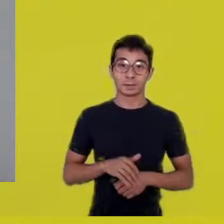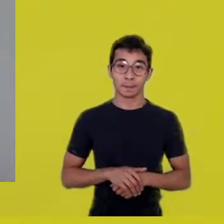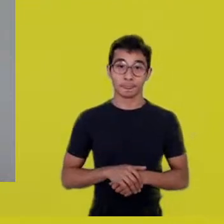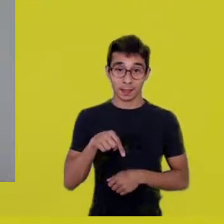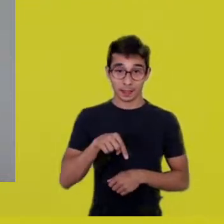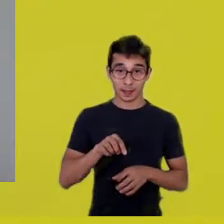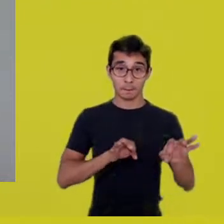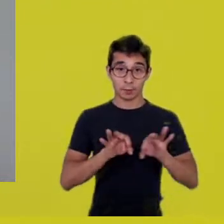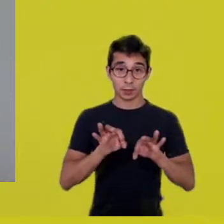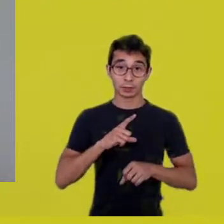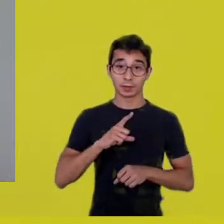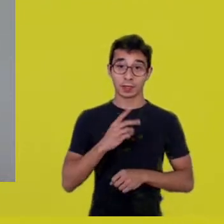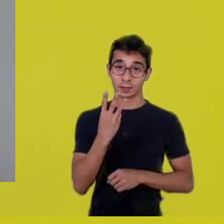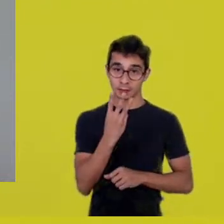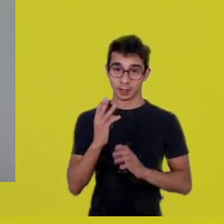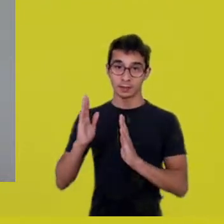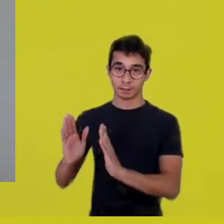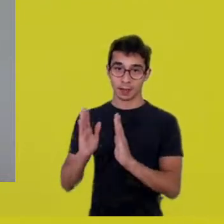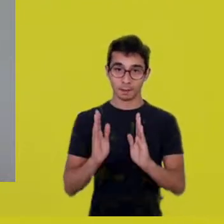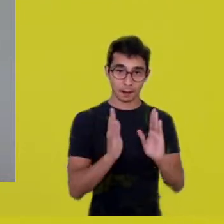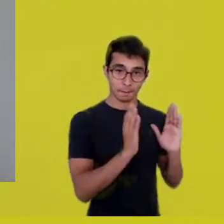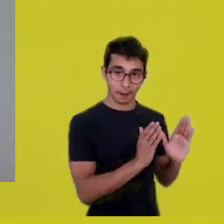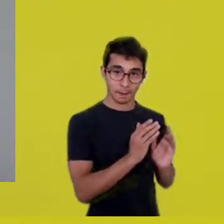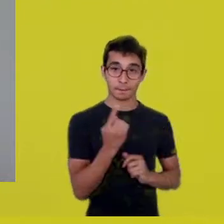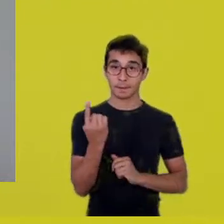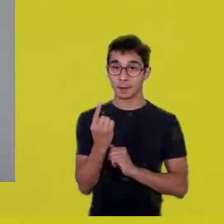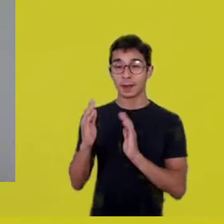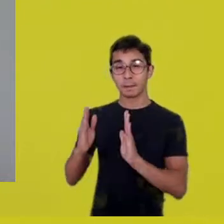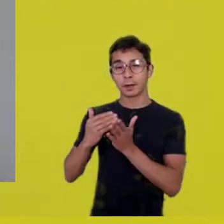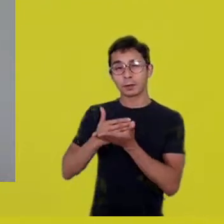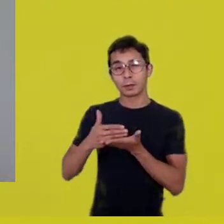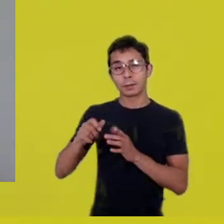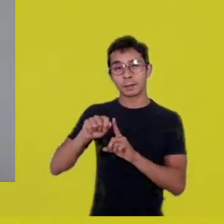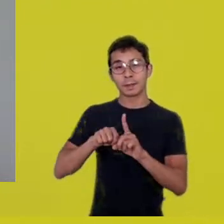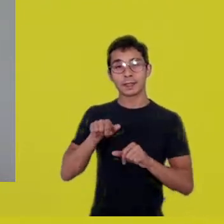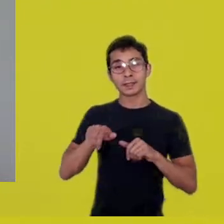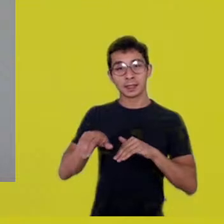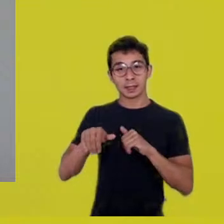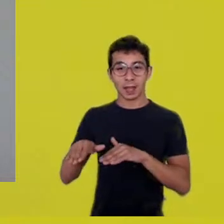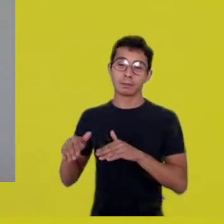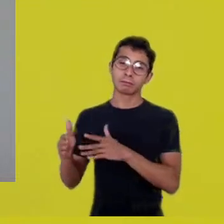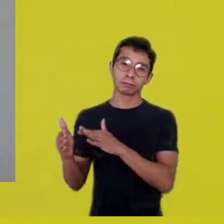beginning now, this September, and going on till May, 2021.